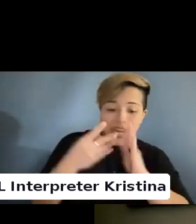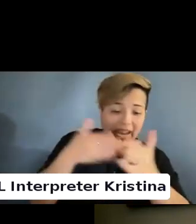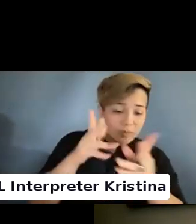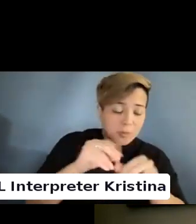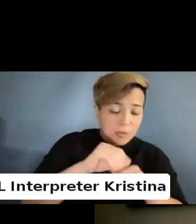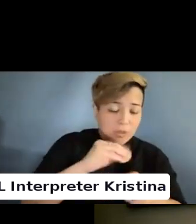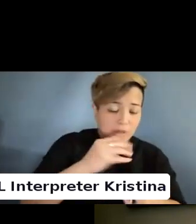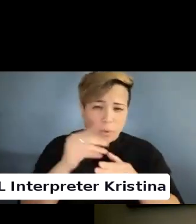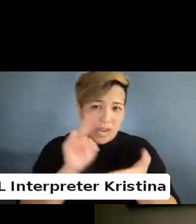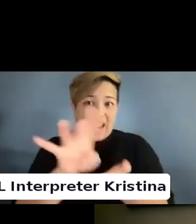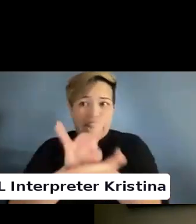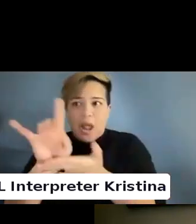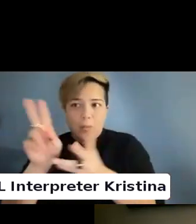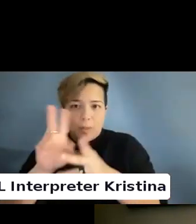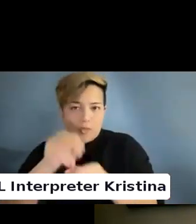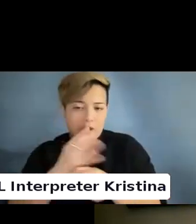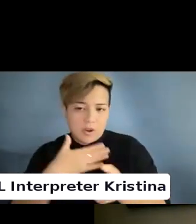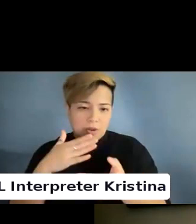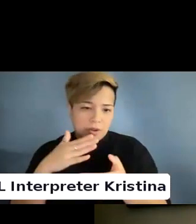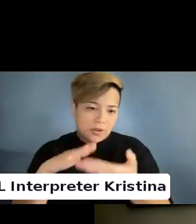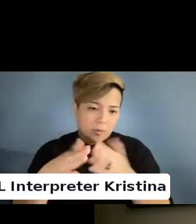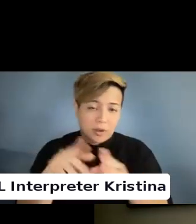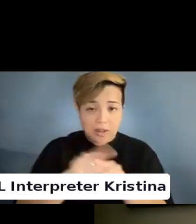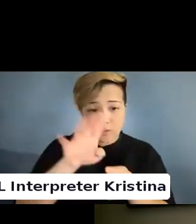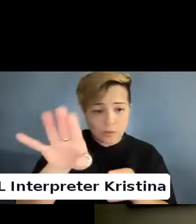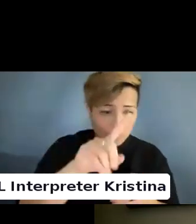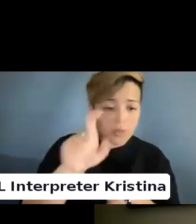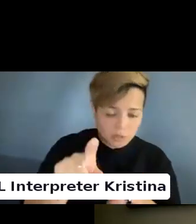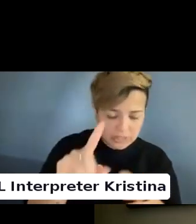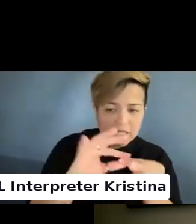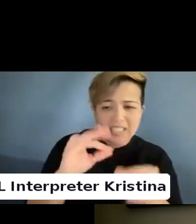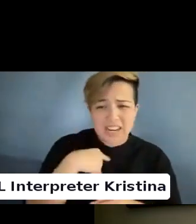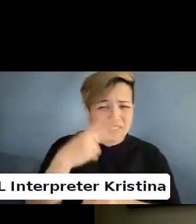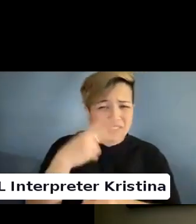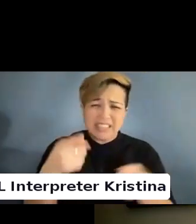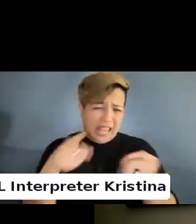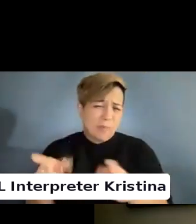out people within our communities as your question states. And I have seen this happen.